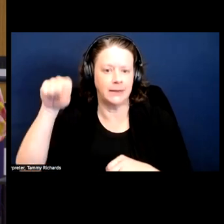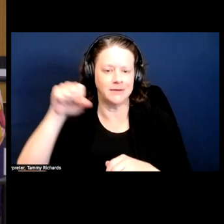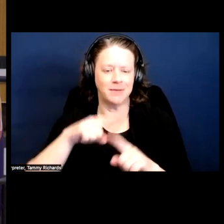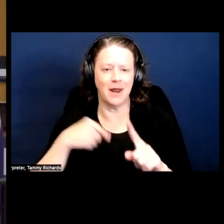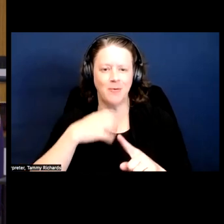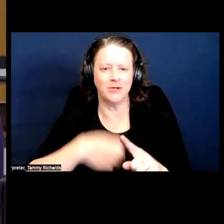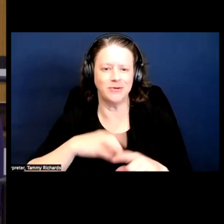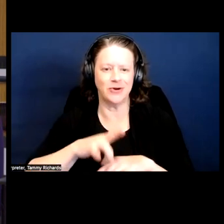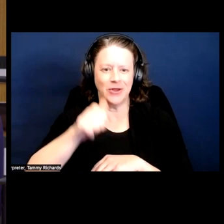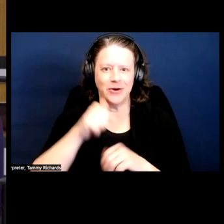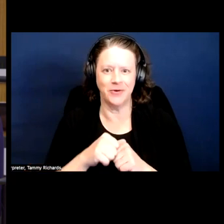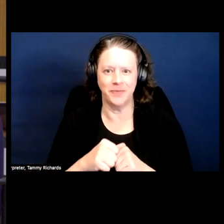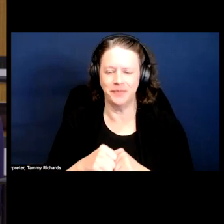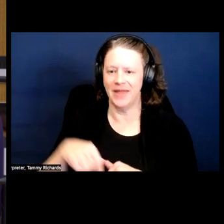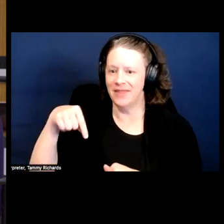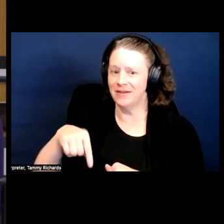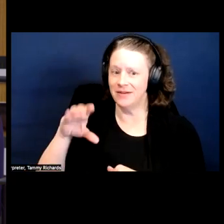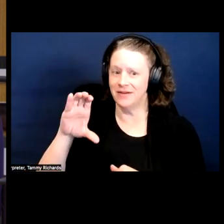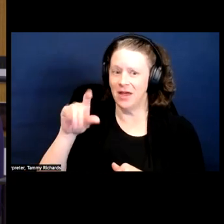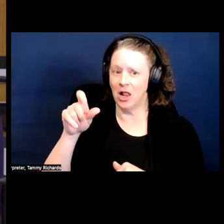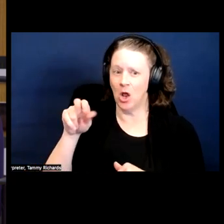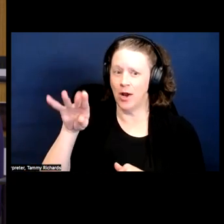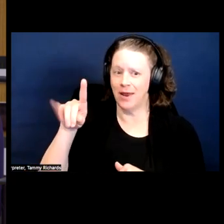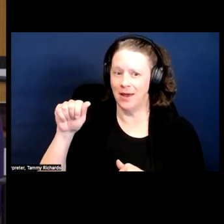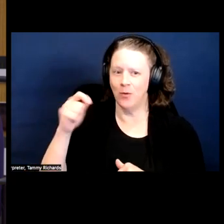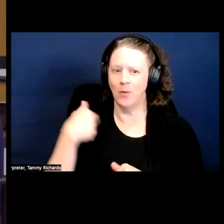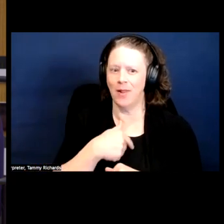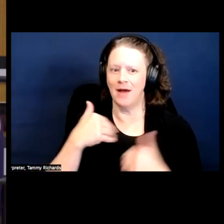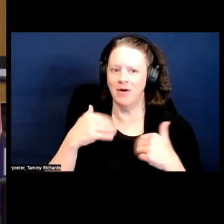This is Claudia. We're going to have one oral question from the audience.